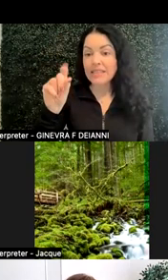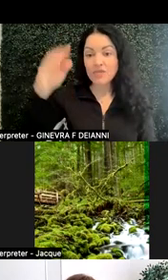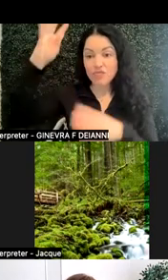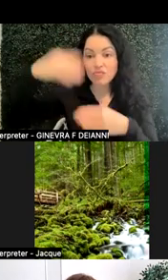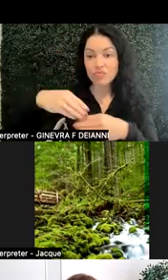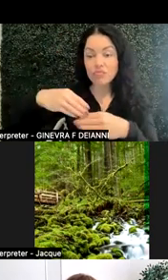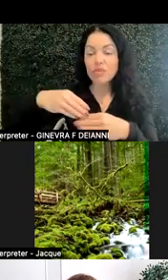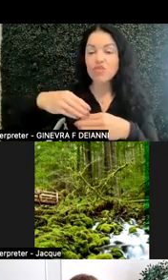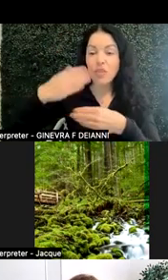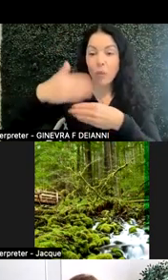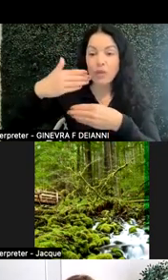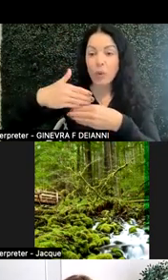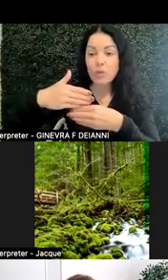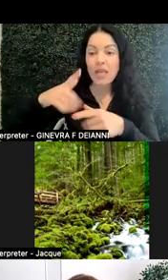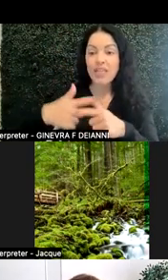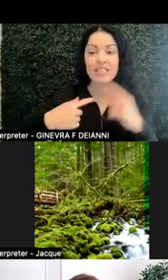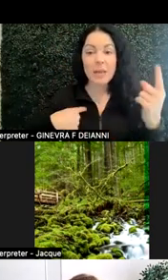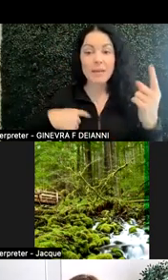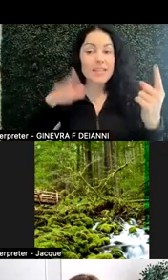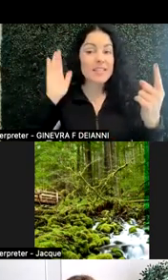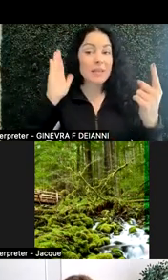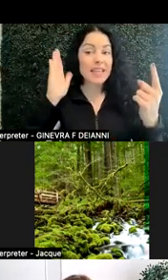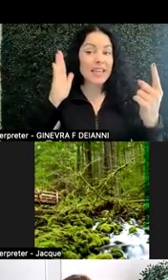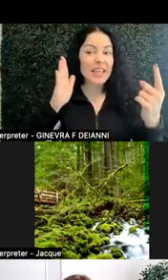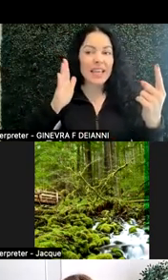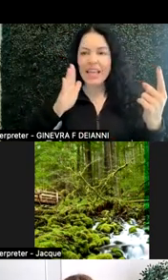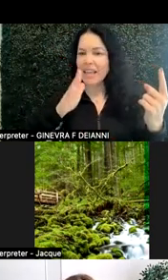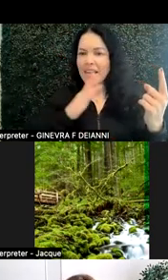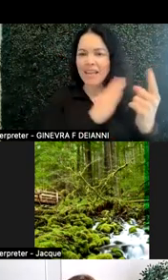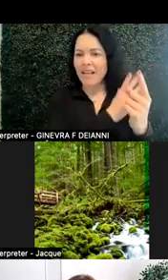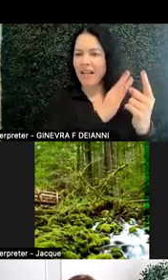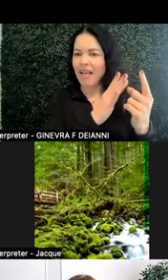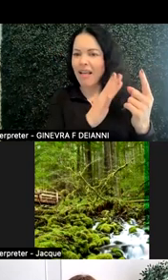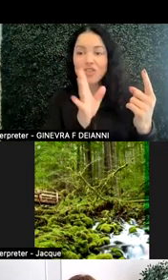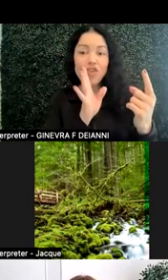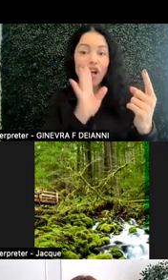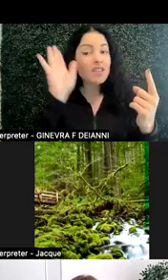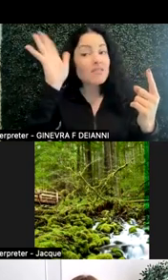in the middle of speaking, sharing information pertaining to the content, the student